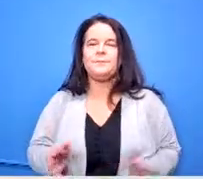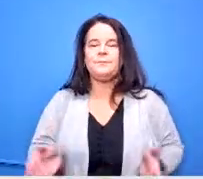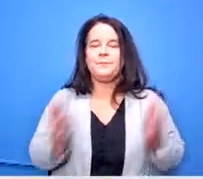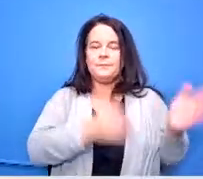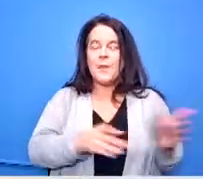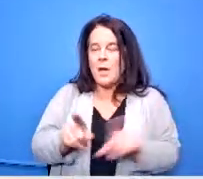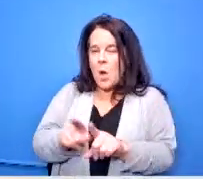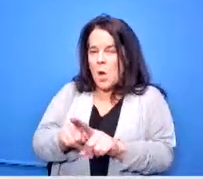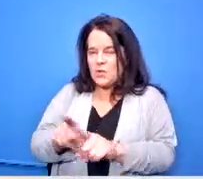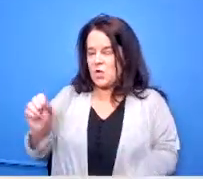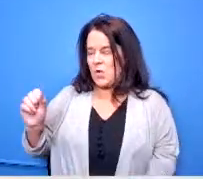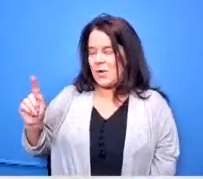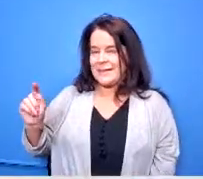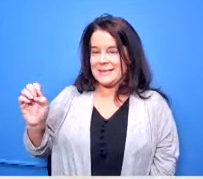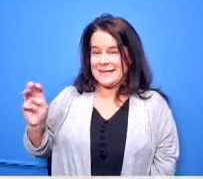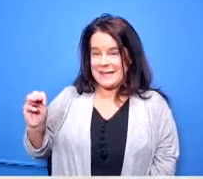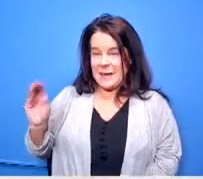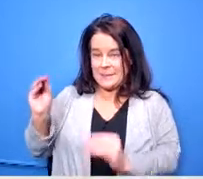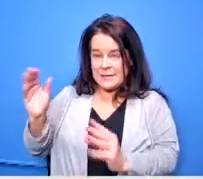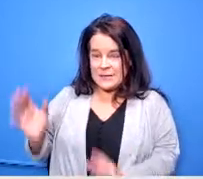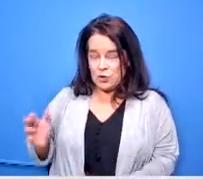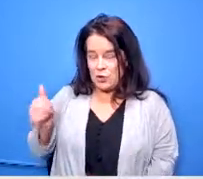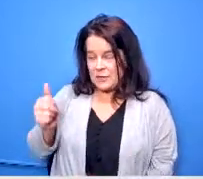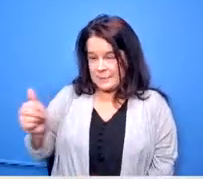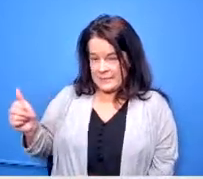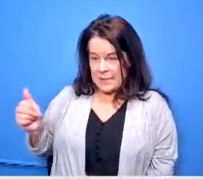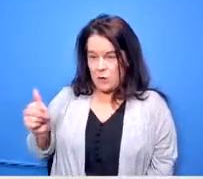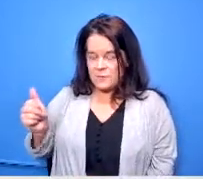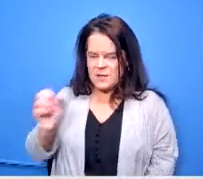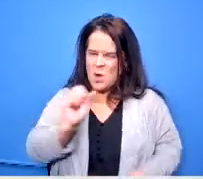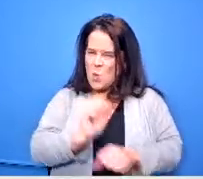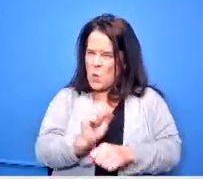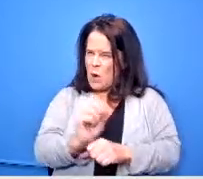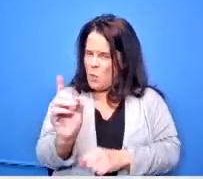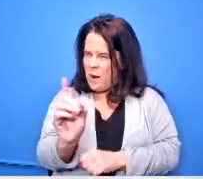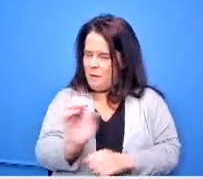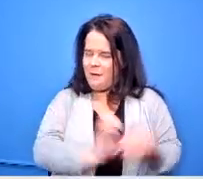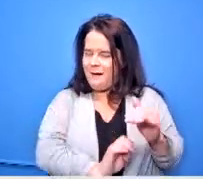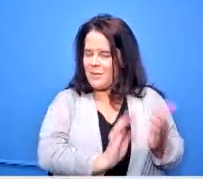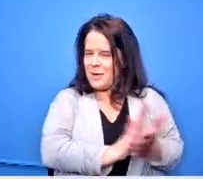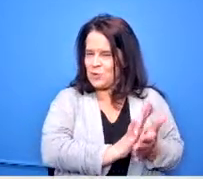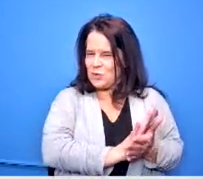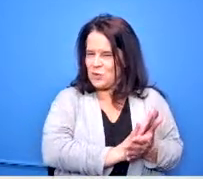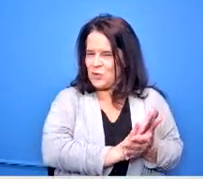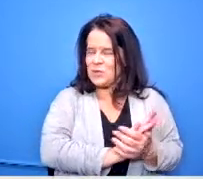teachers that are working in all the elementary buildings we started off having that one stem per